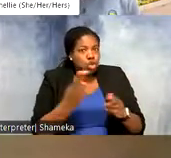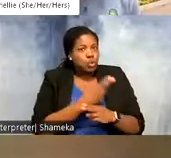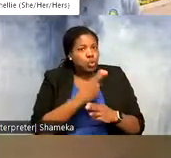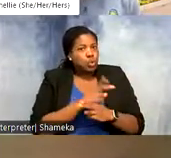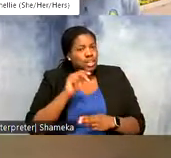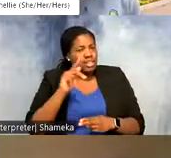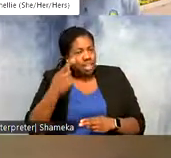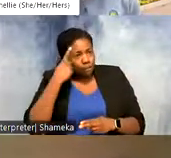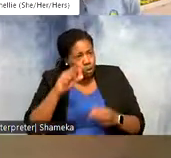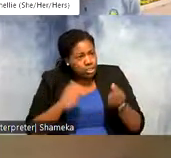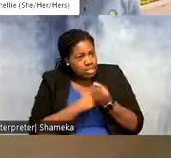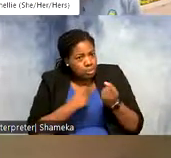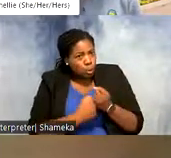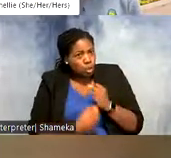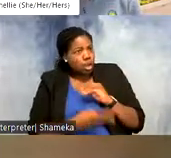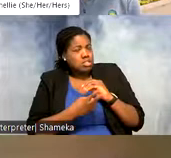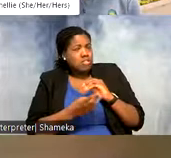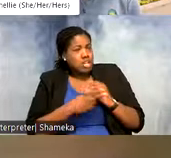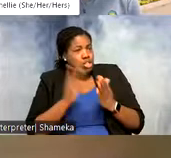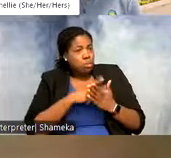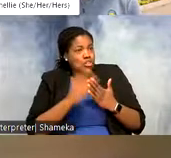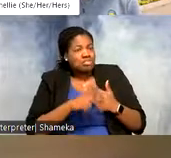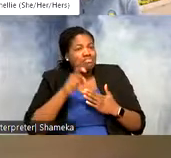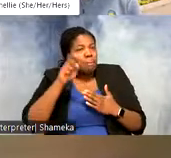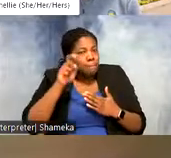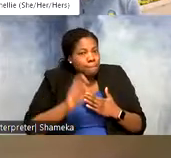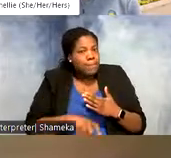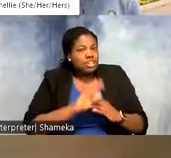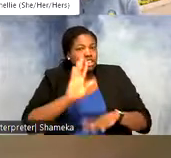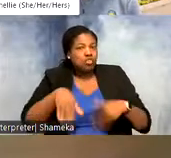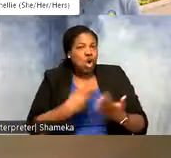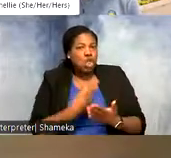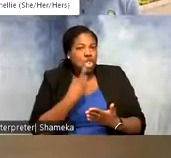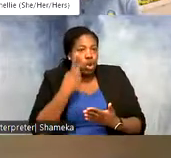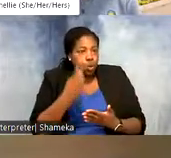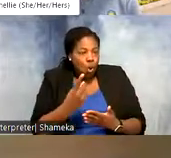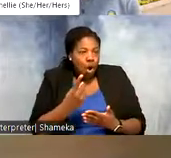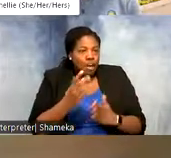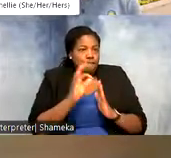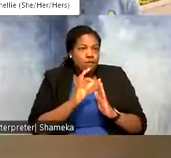supporting conservation projects, we need to have them all in one format while taking into account